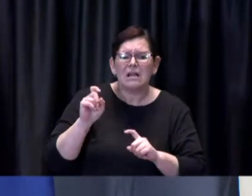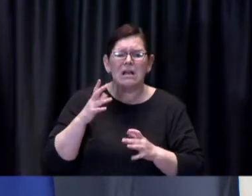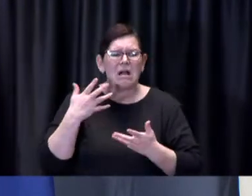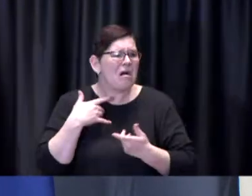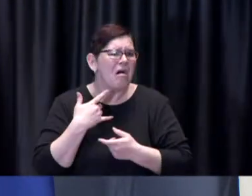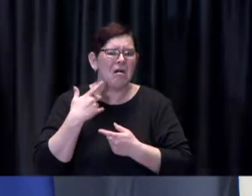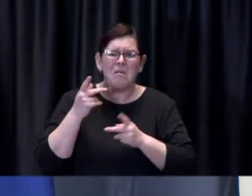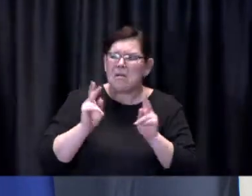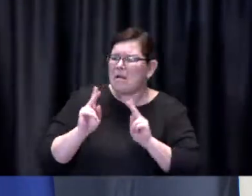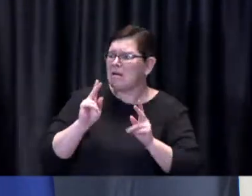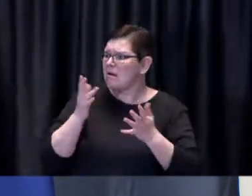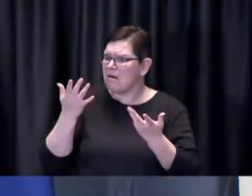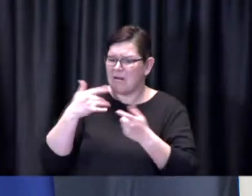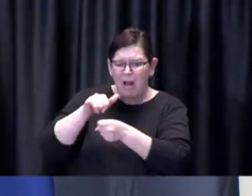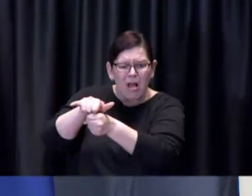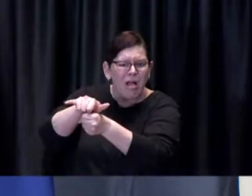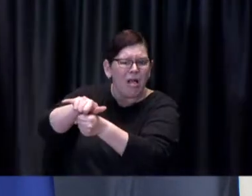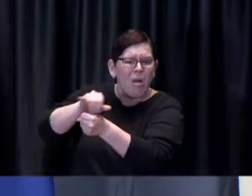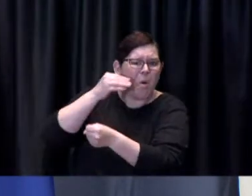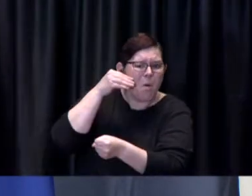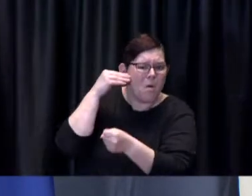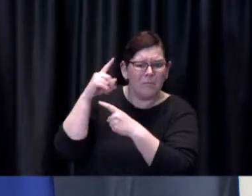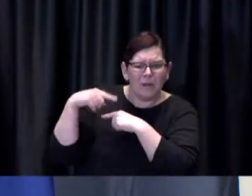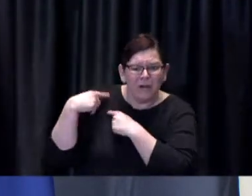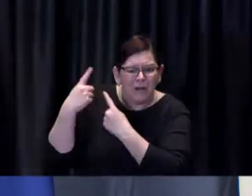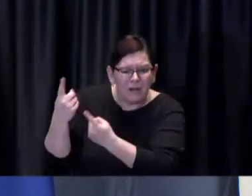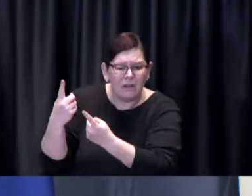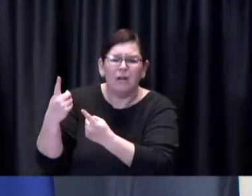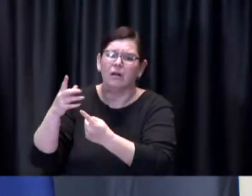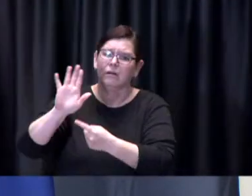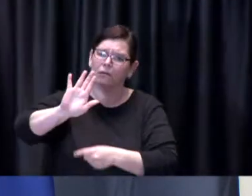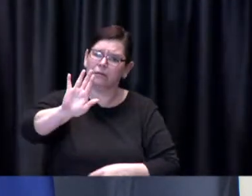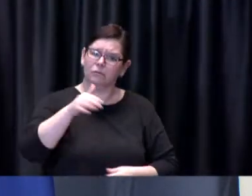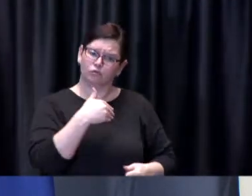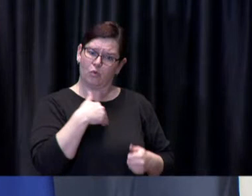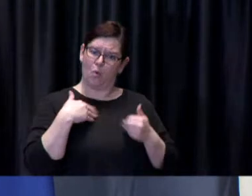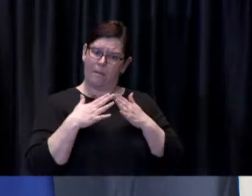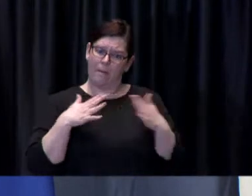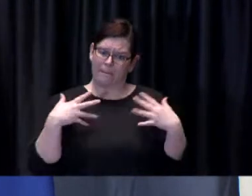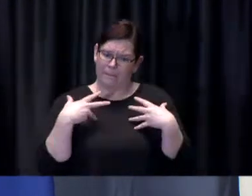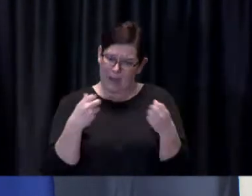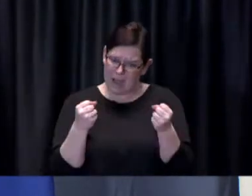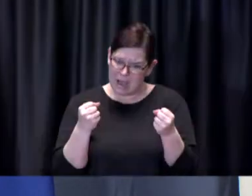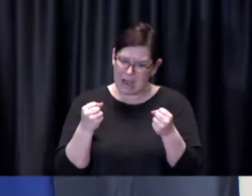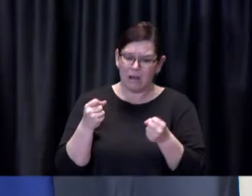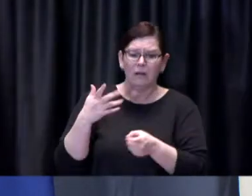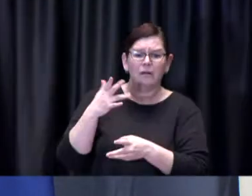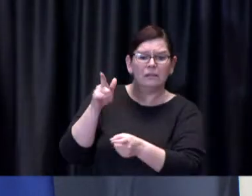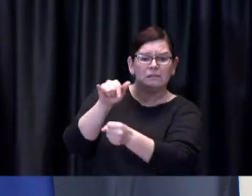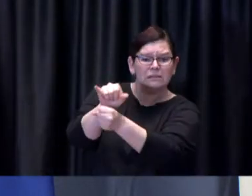Toronto Public Health defines homebound clients as those that receive chronic home care and those who,